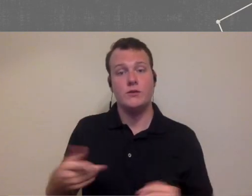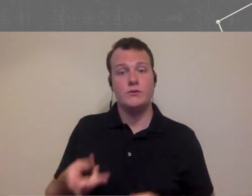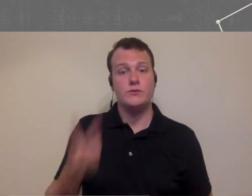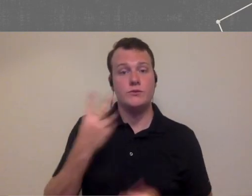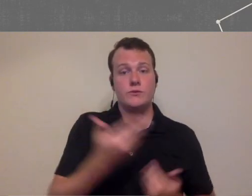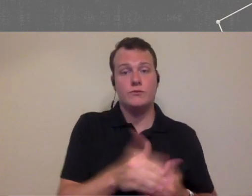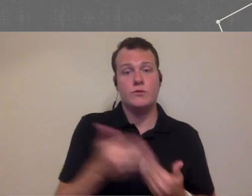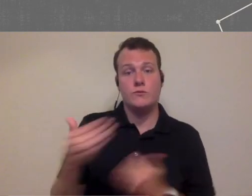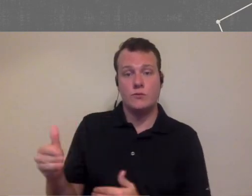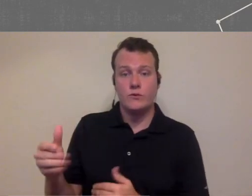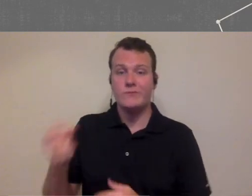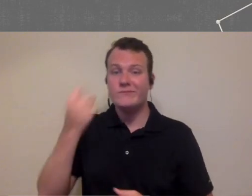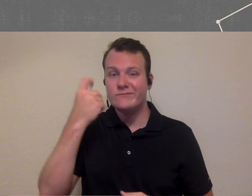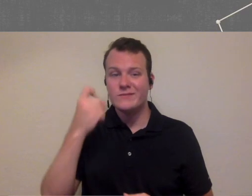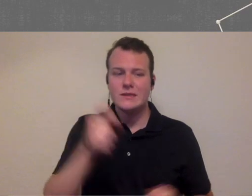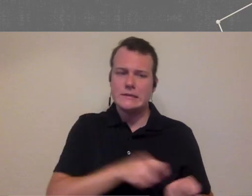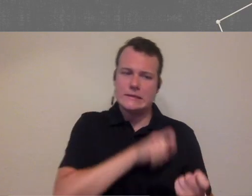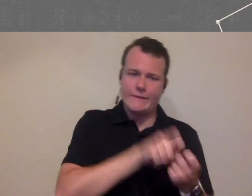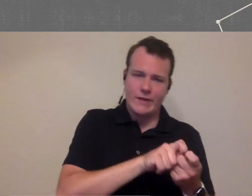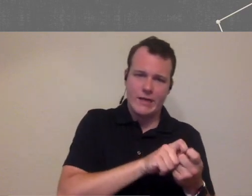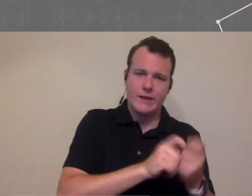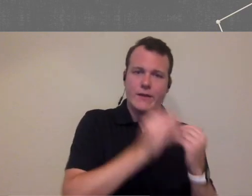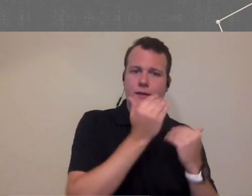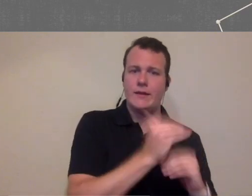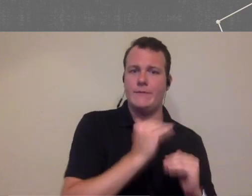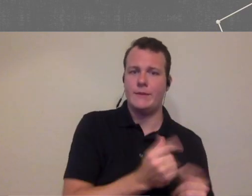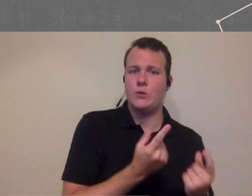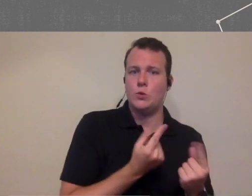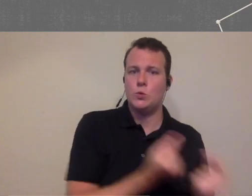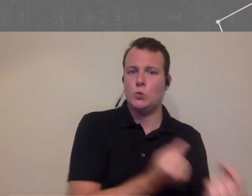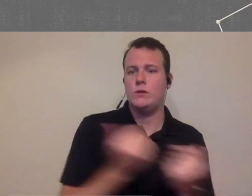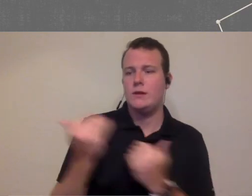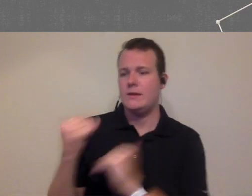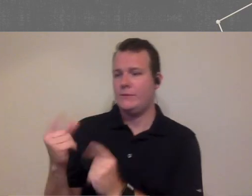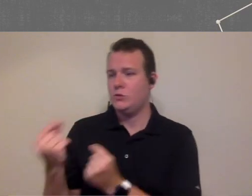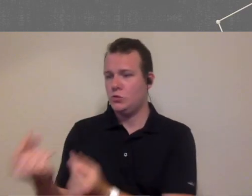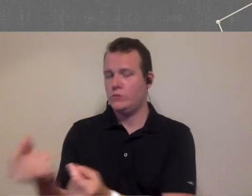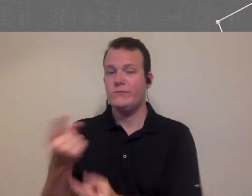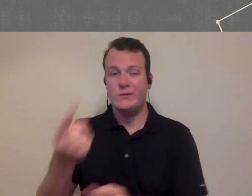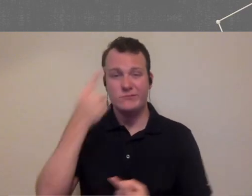two rooms and each room can only do certain types of appointments you may